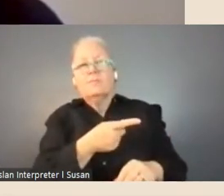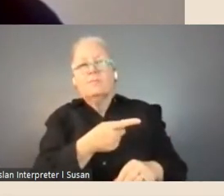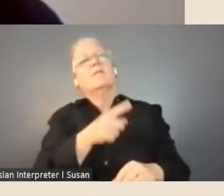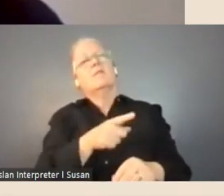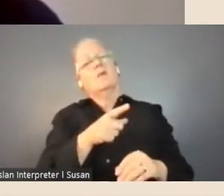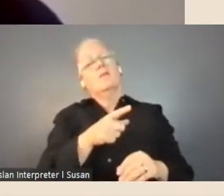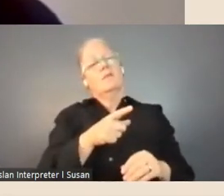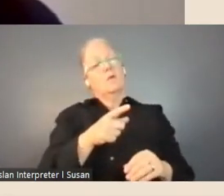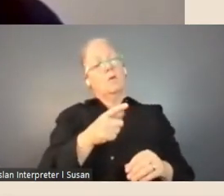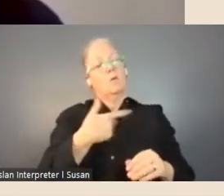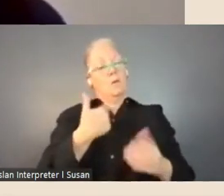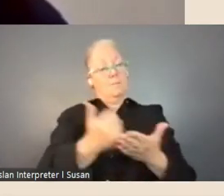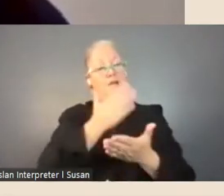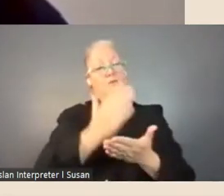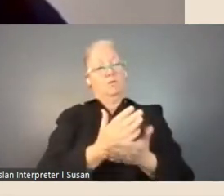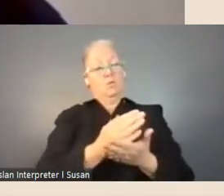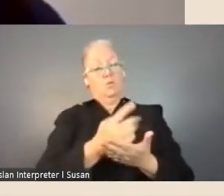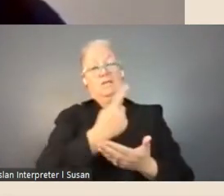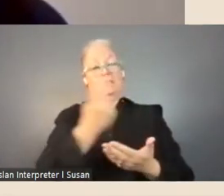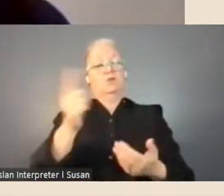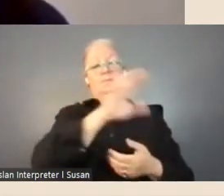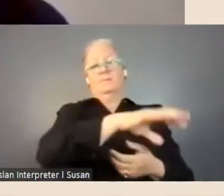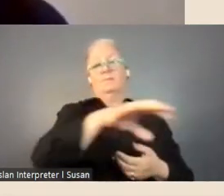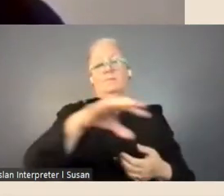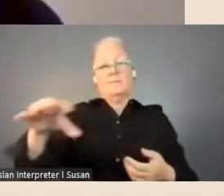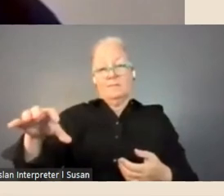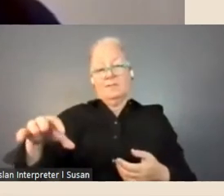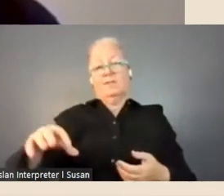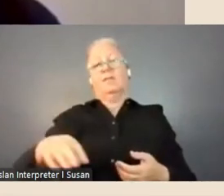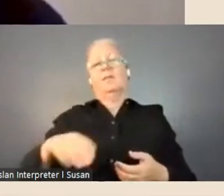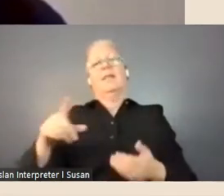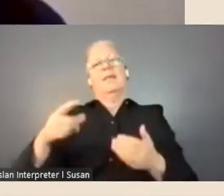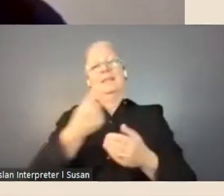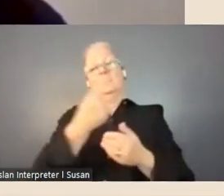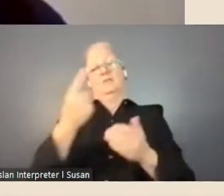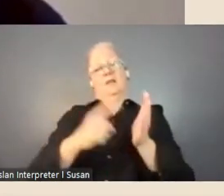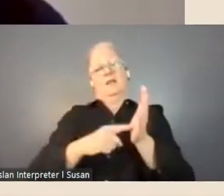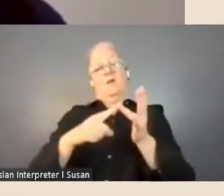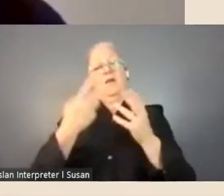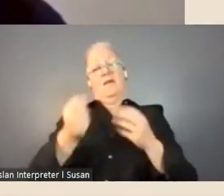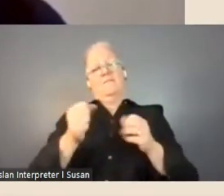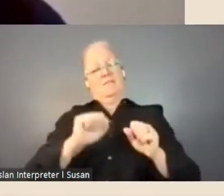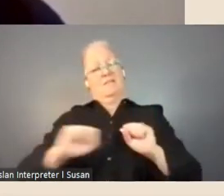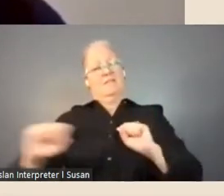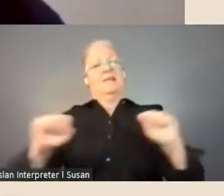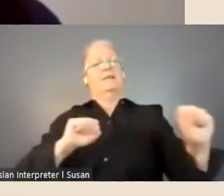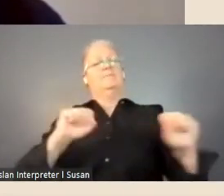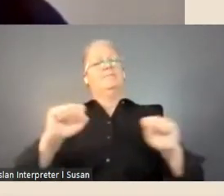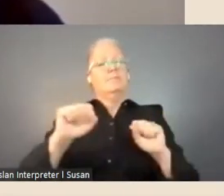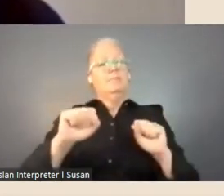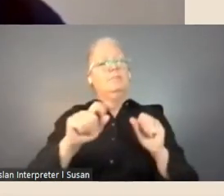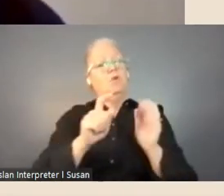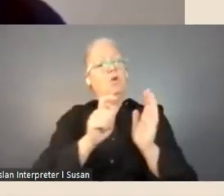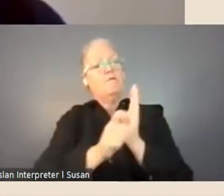each fellow had their own office just to make sure the density,